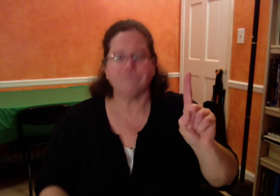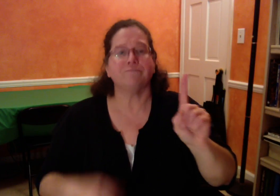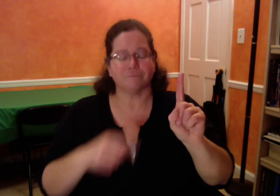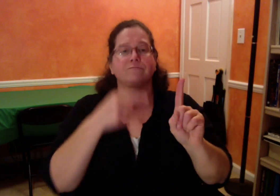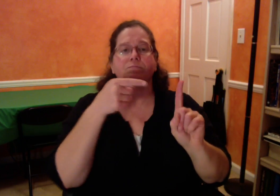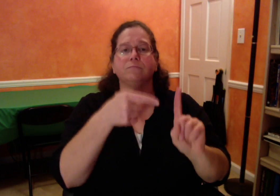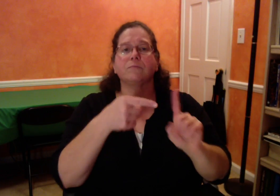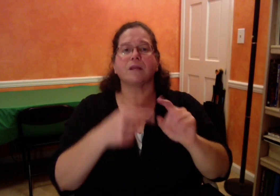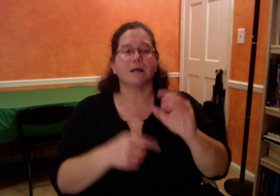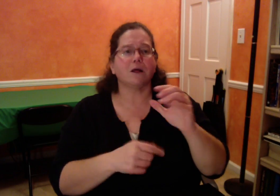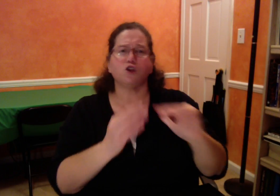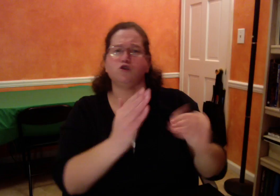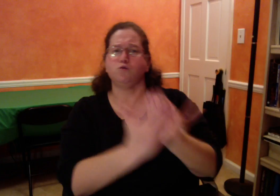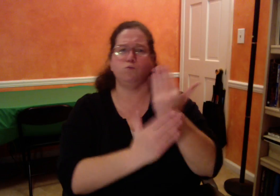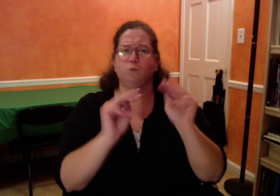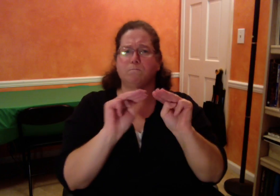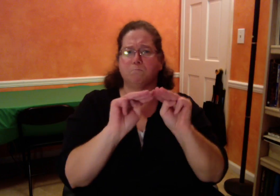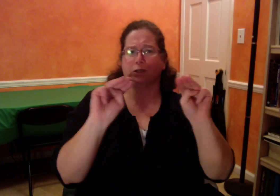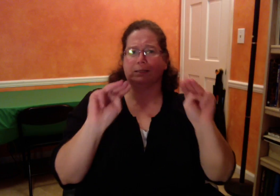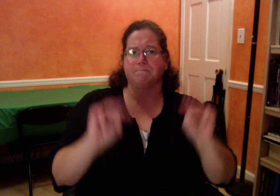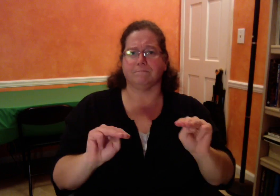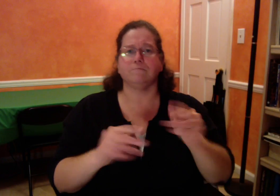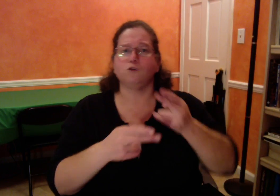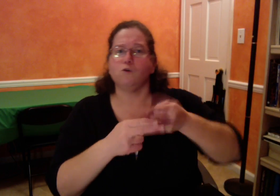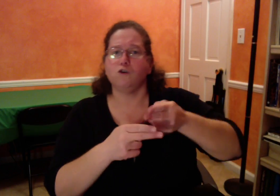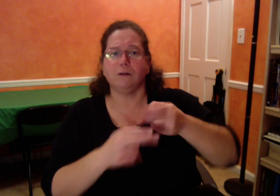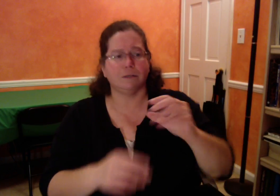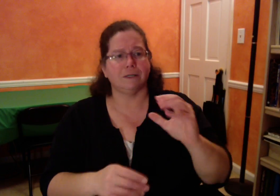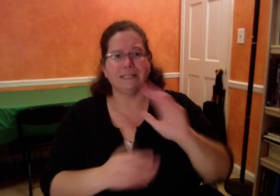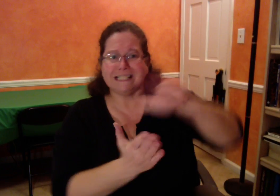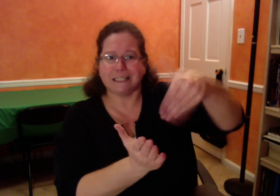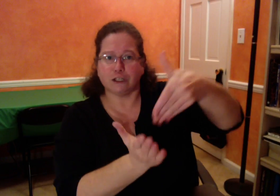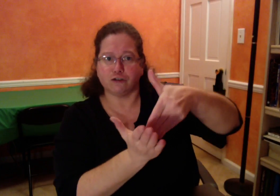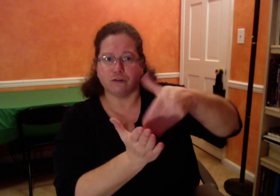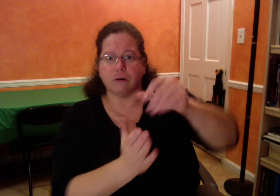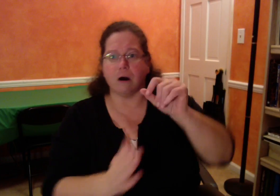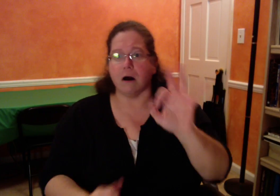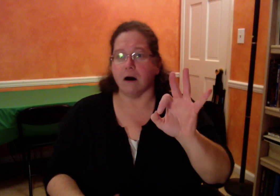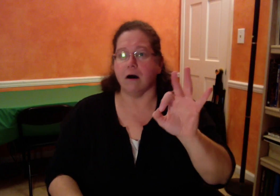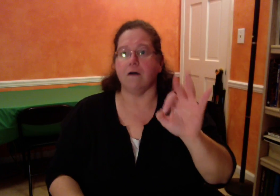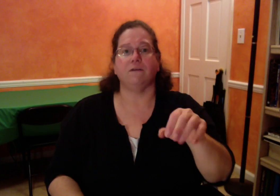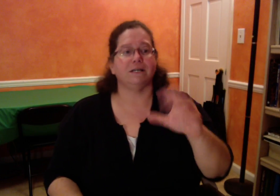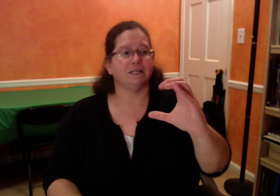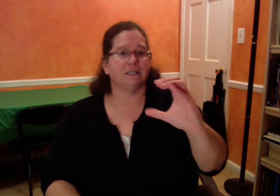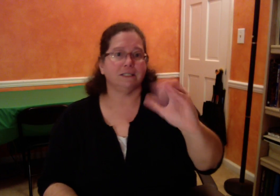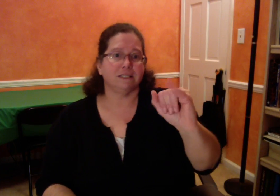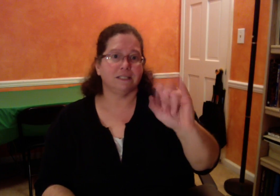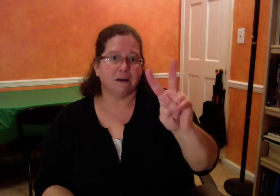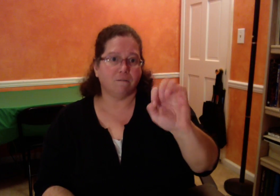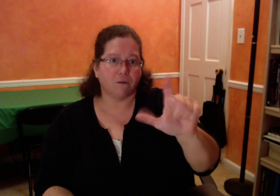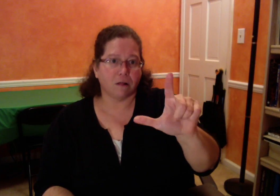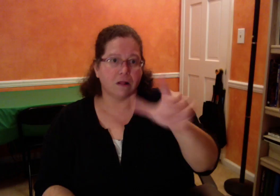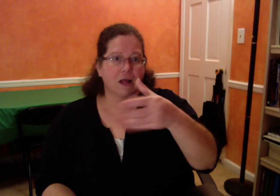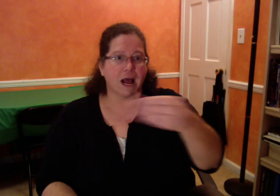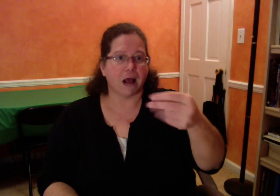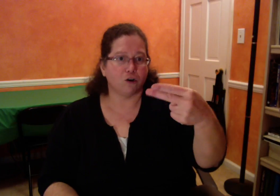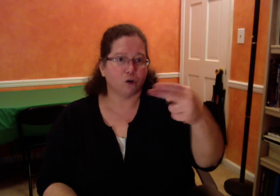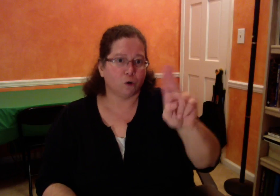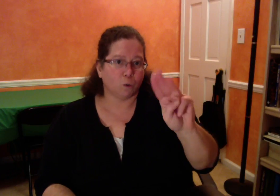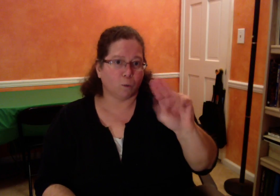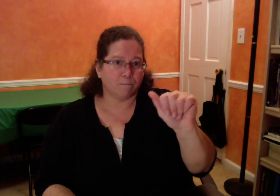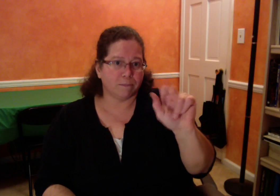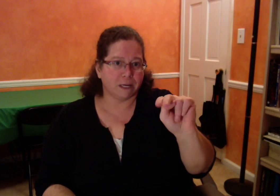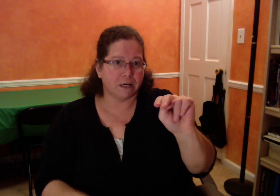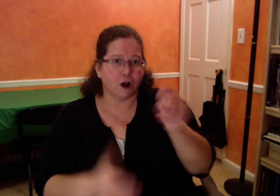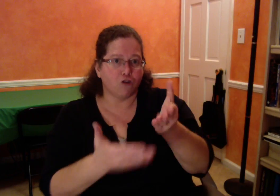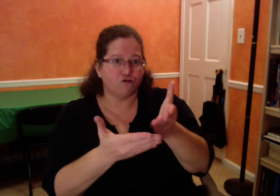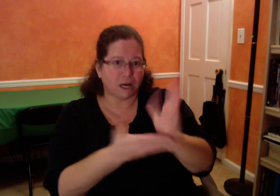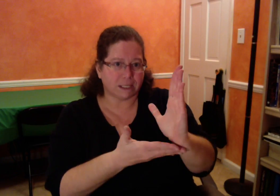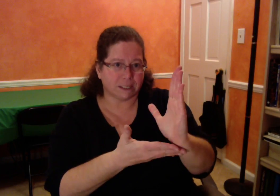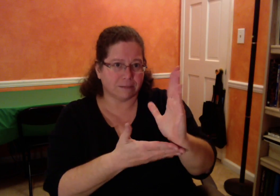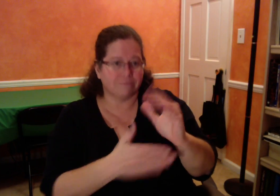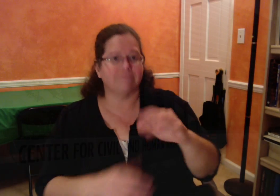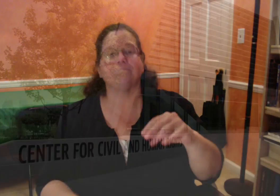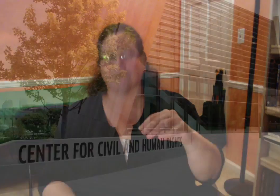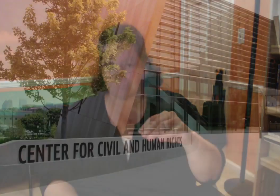The march begins at newest museum called The Center of Civil and Human Rights.